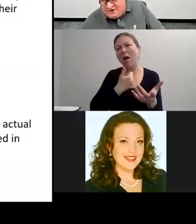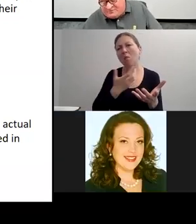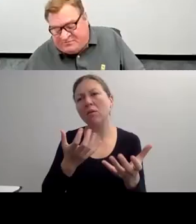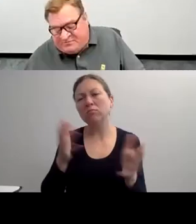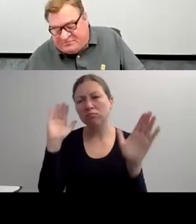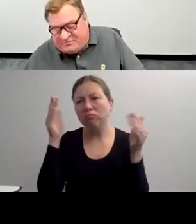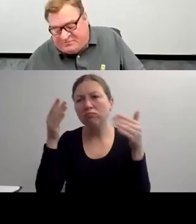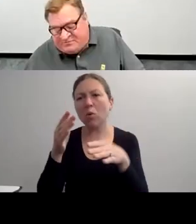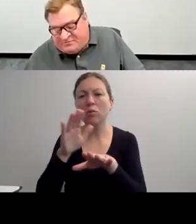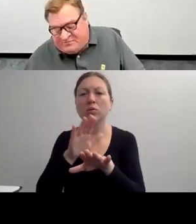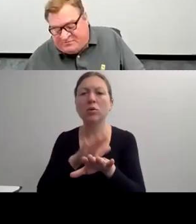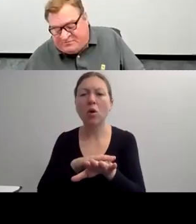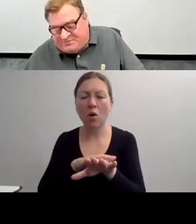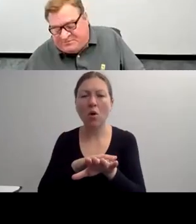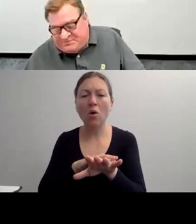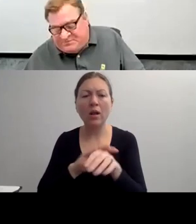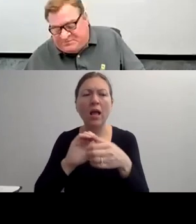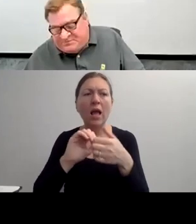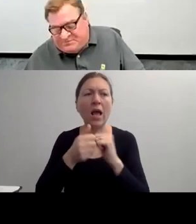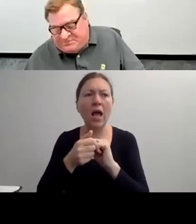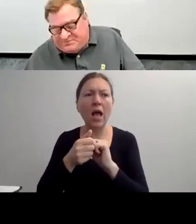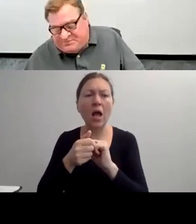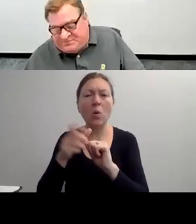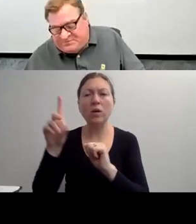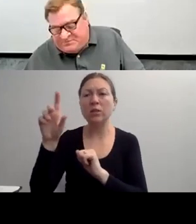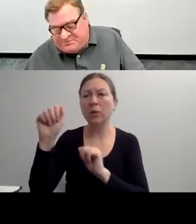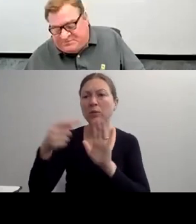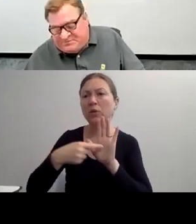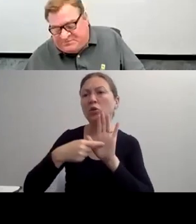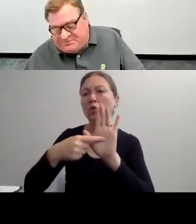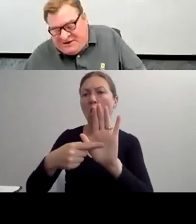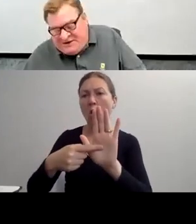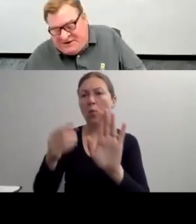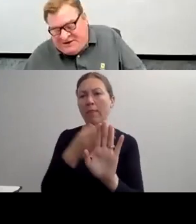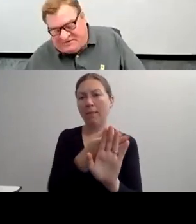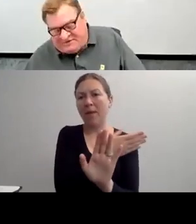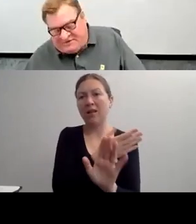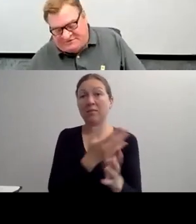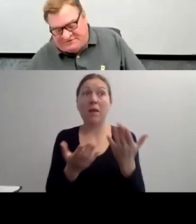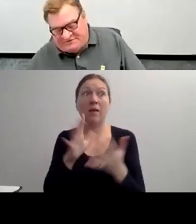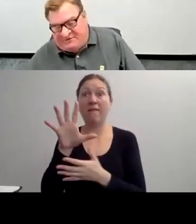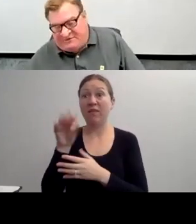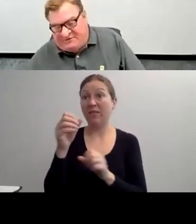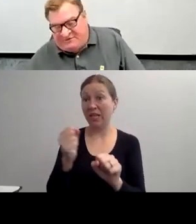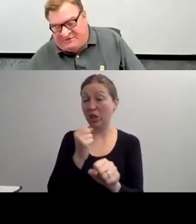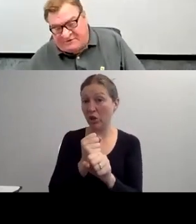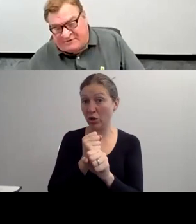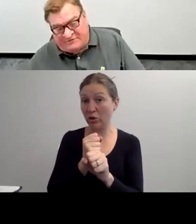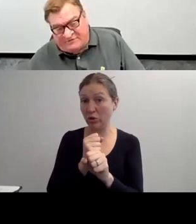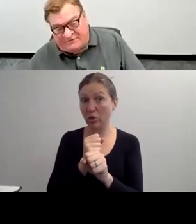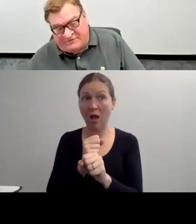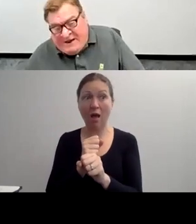THE SUPERCRIP IS SOMEONE WHO DEFIES THE DISABILITY OR OVER COMES THEIR DISABILITY SUCH AS THE